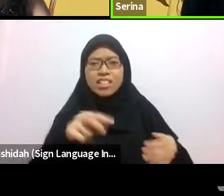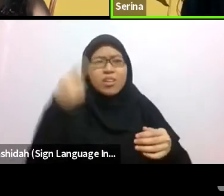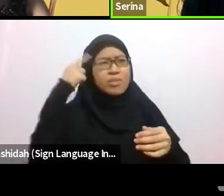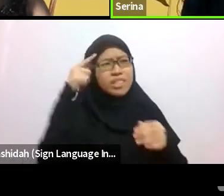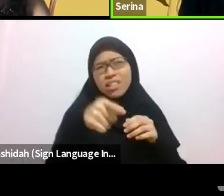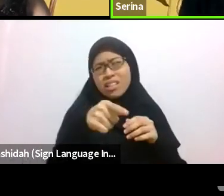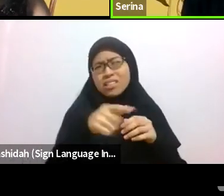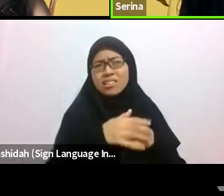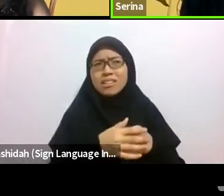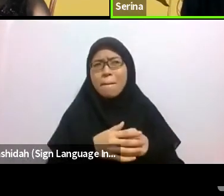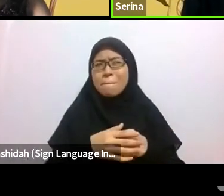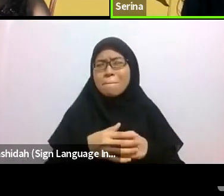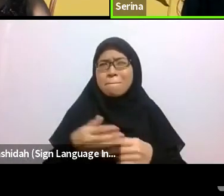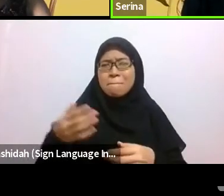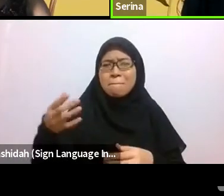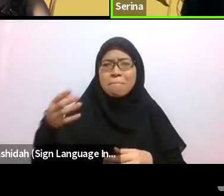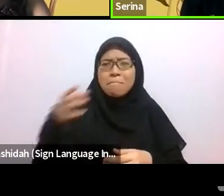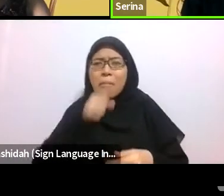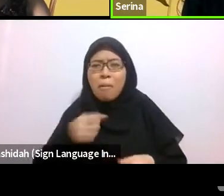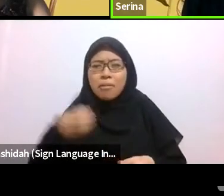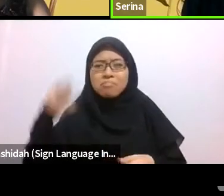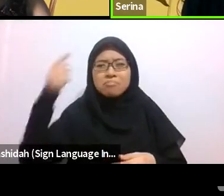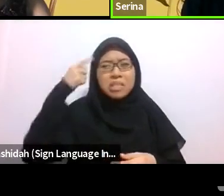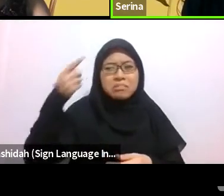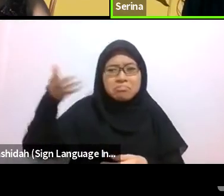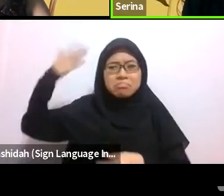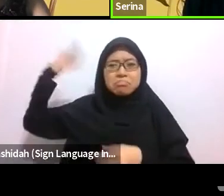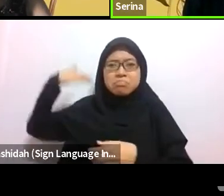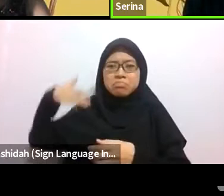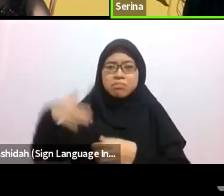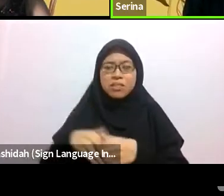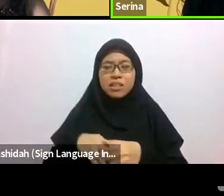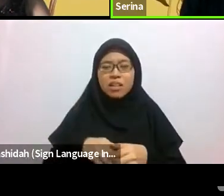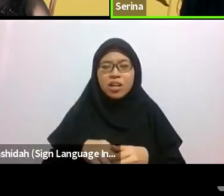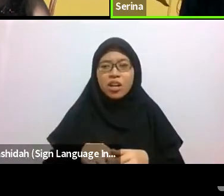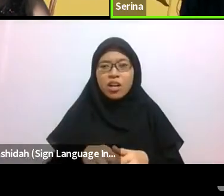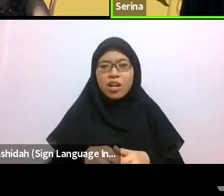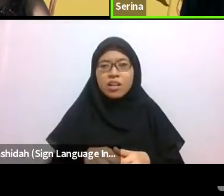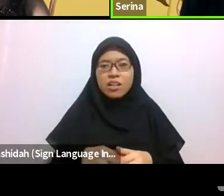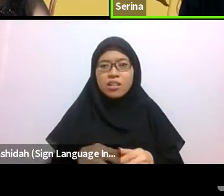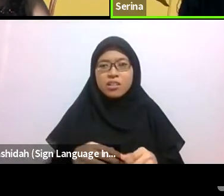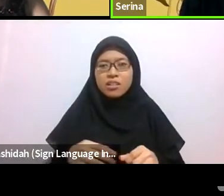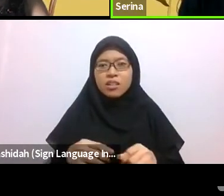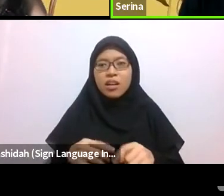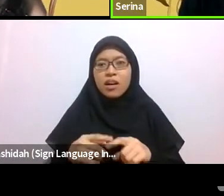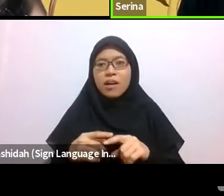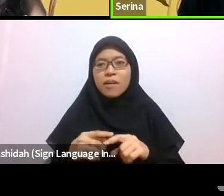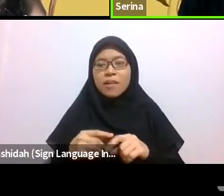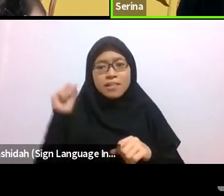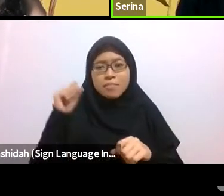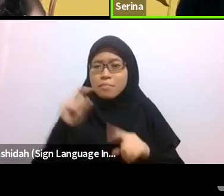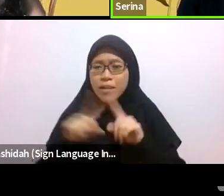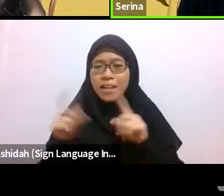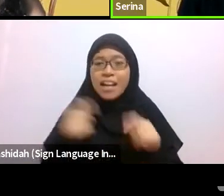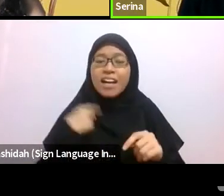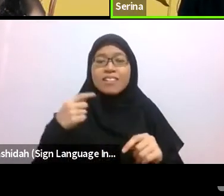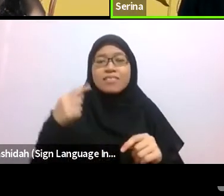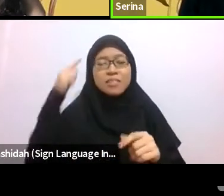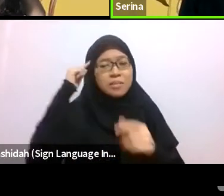And I think this is sad. I’m all for traditional knowledge, traditional practices, traditional engagements with nature.